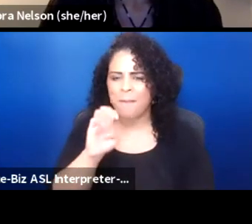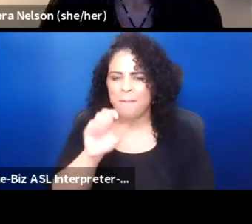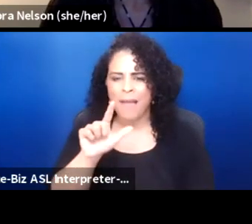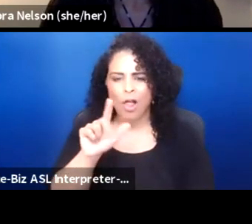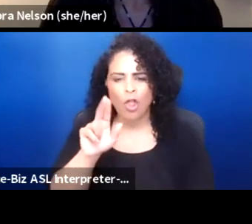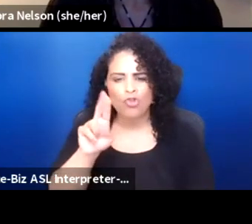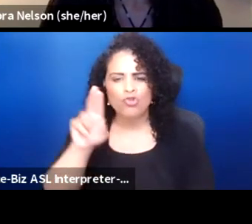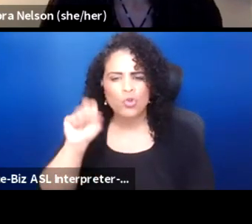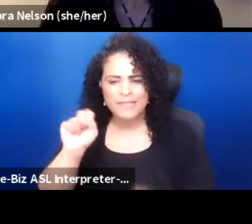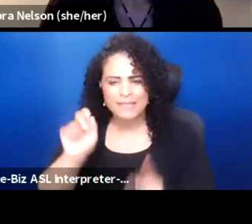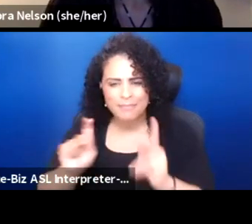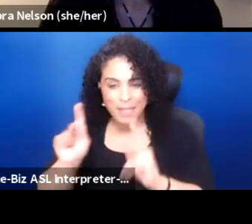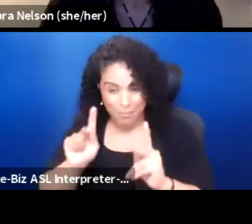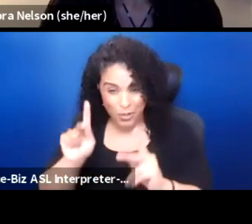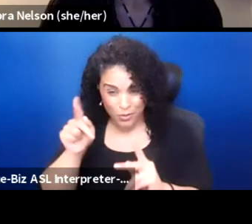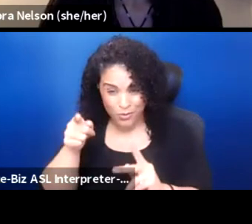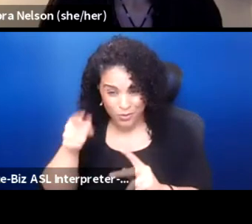Are you familiar with Belarus Free Theater?